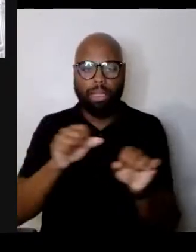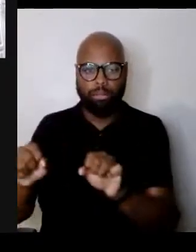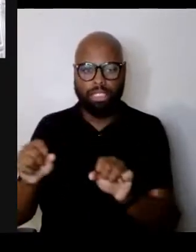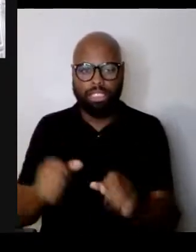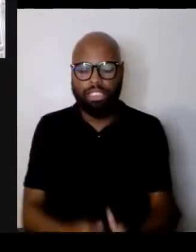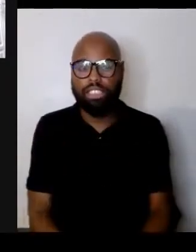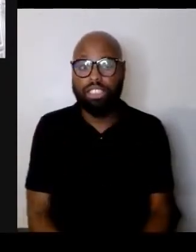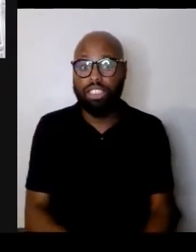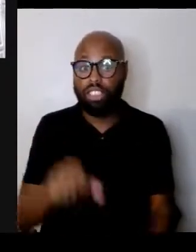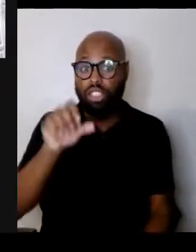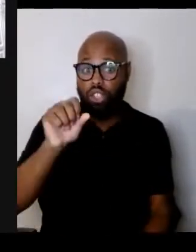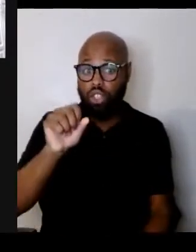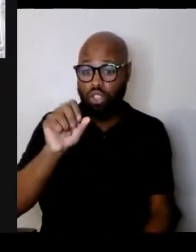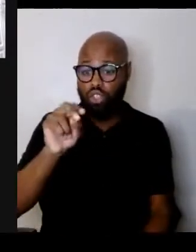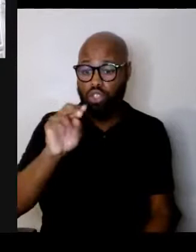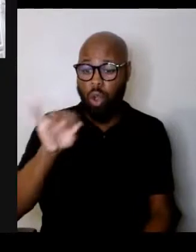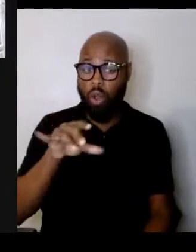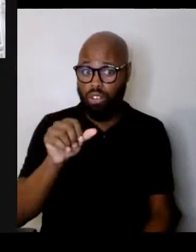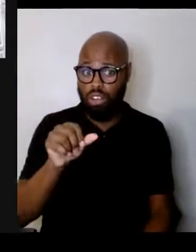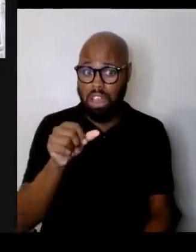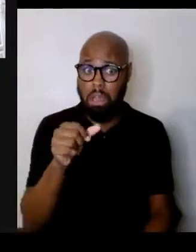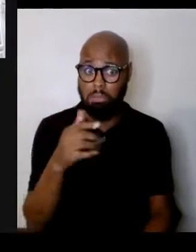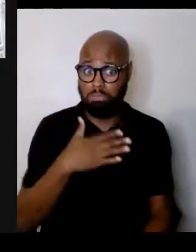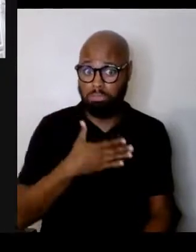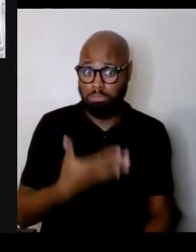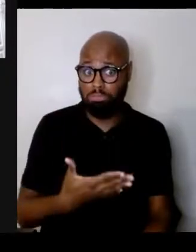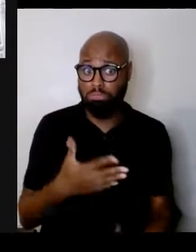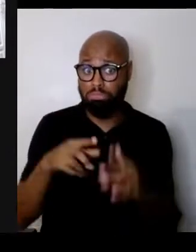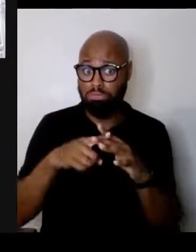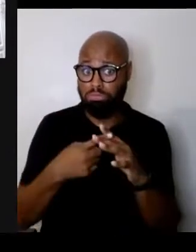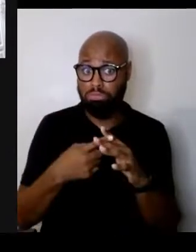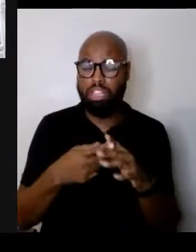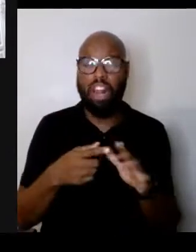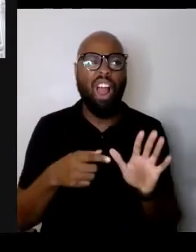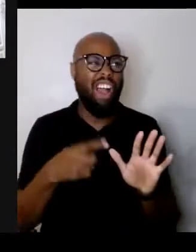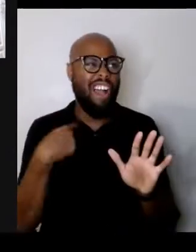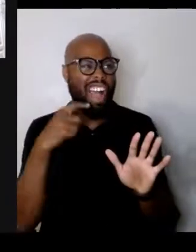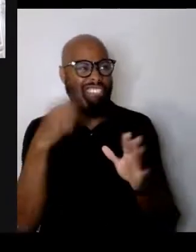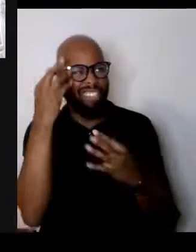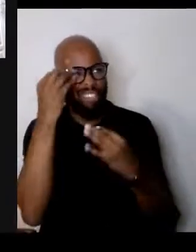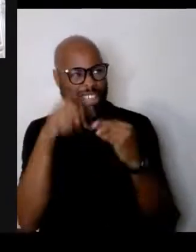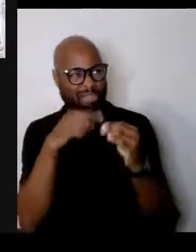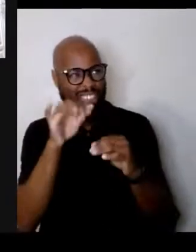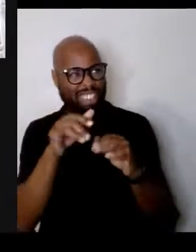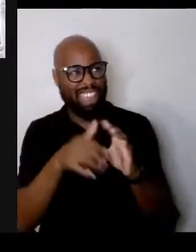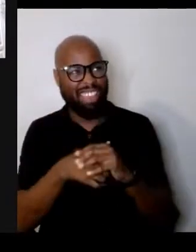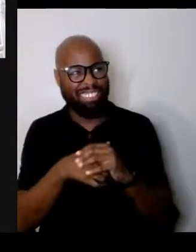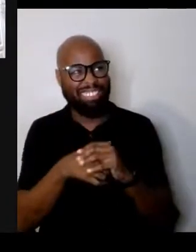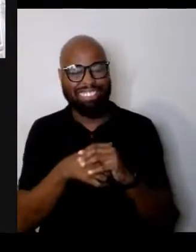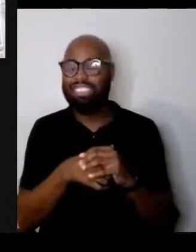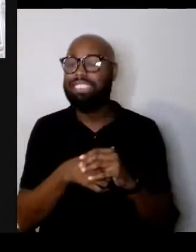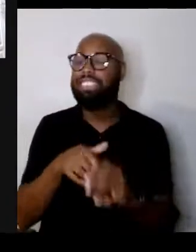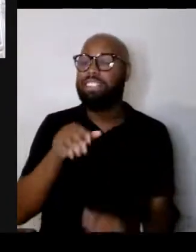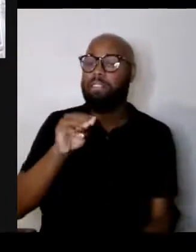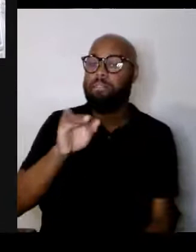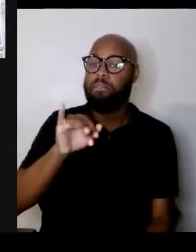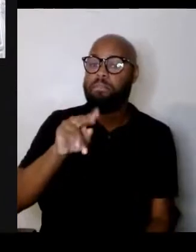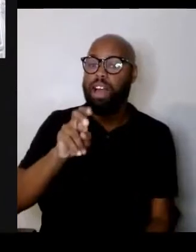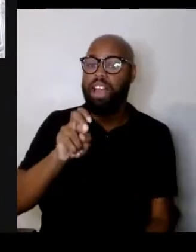Sonja, would you be willing to start us off? I have to think about that. Okay. Mike, oh I see Aliza,